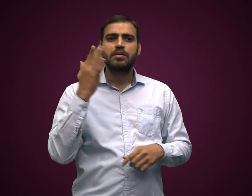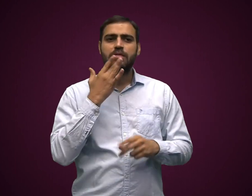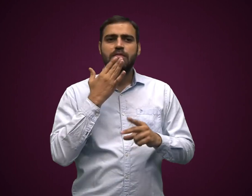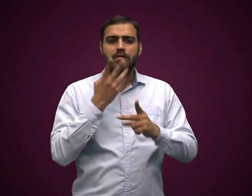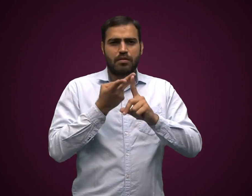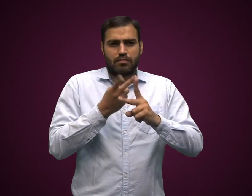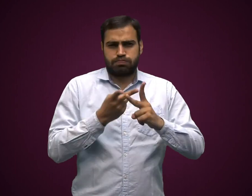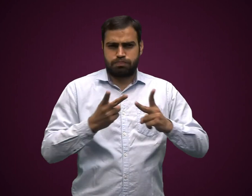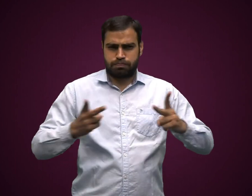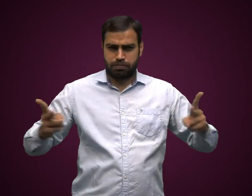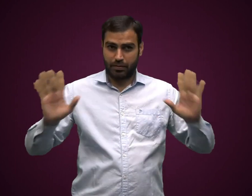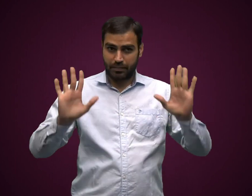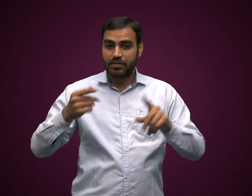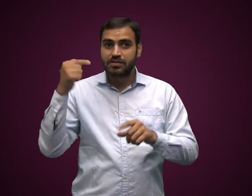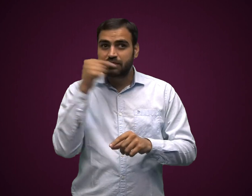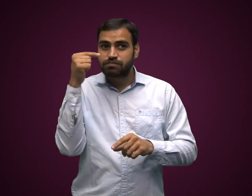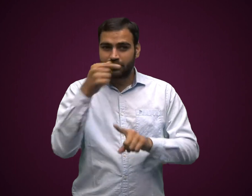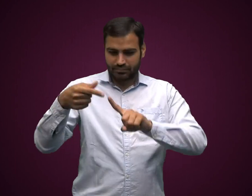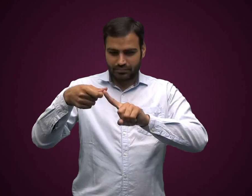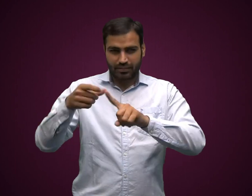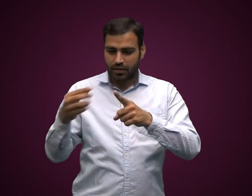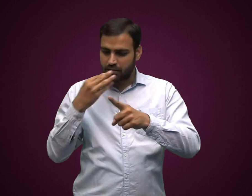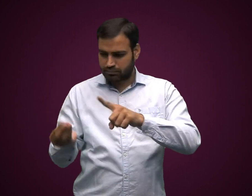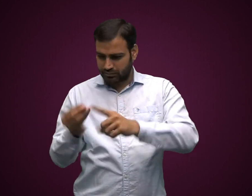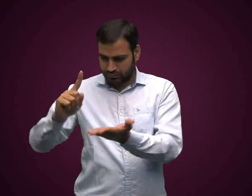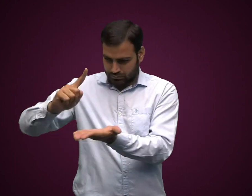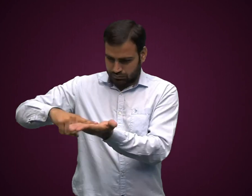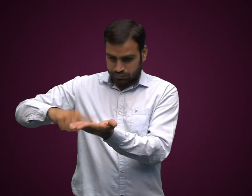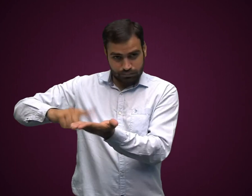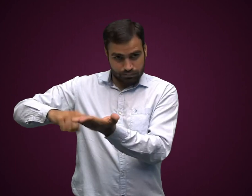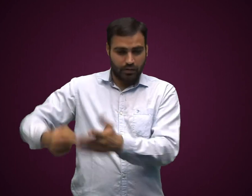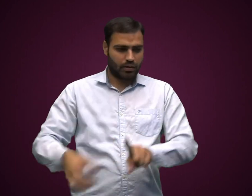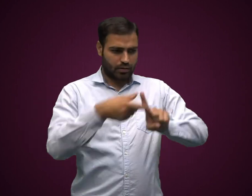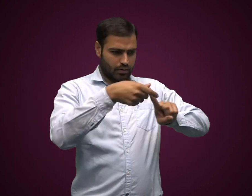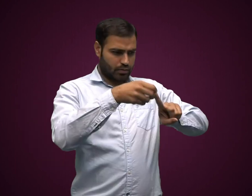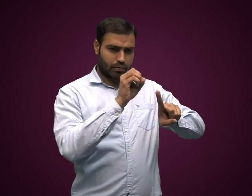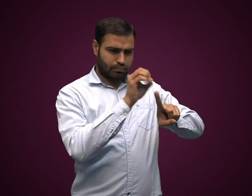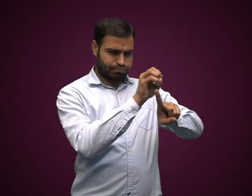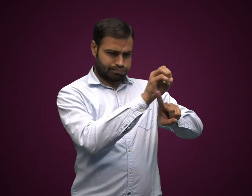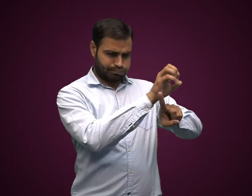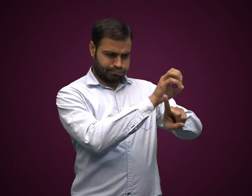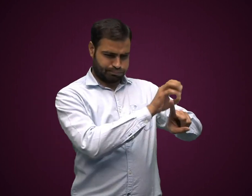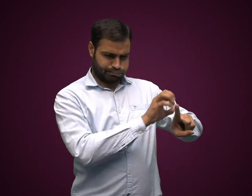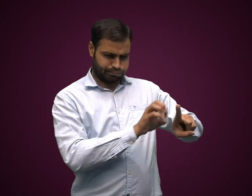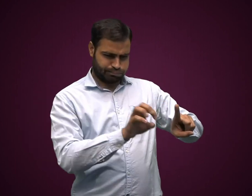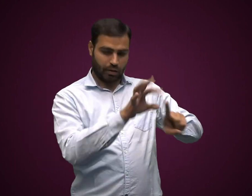After that, dip a toothbrush in paint and spray it on the paper.